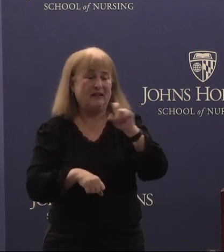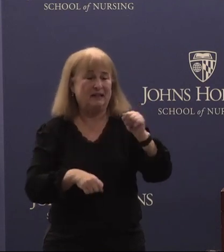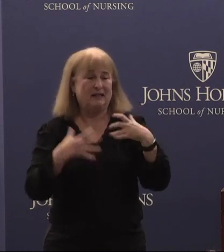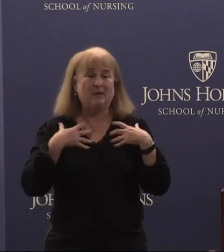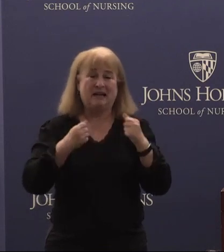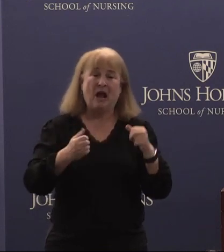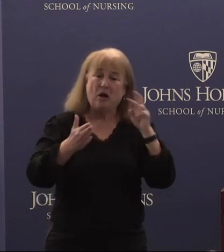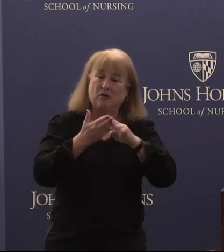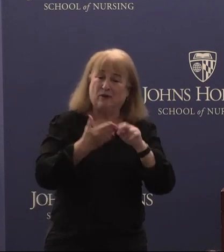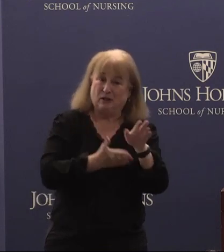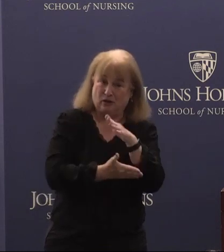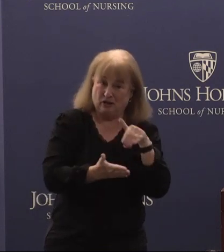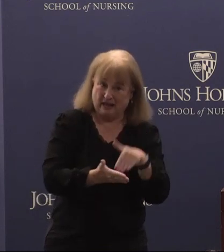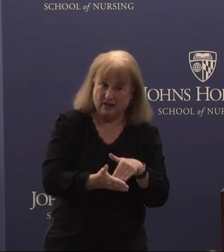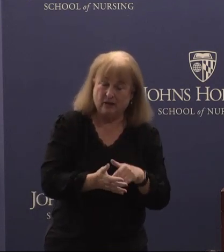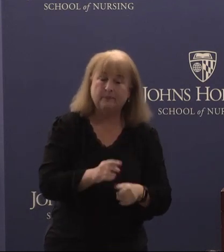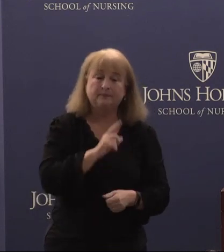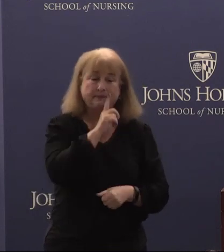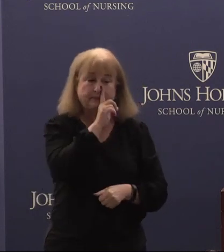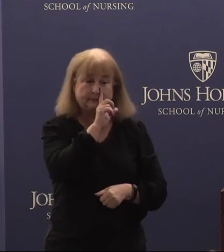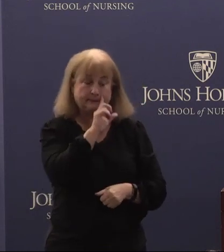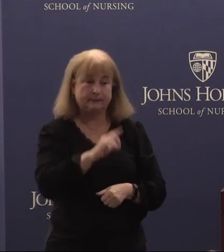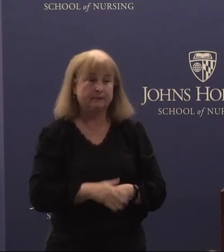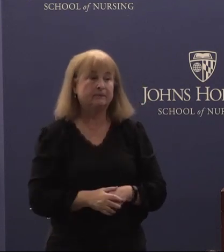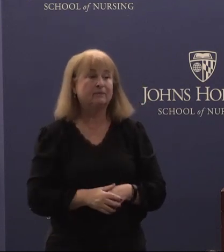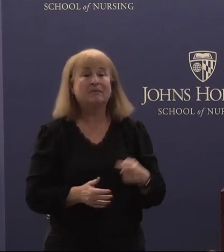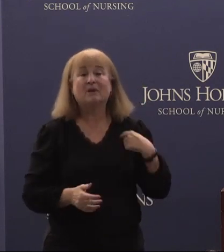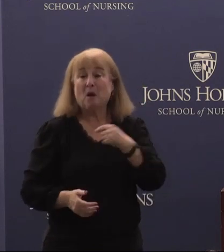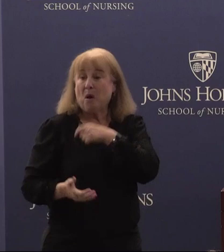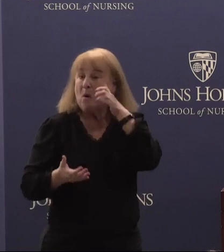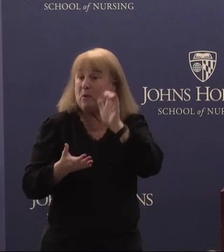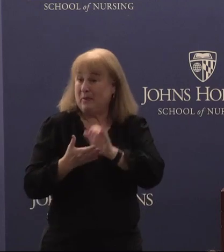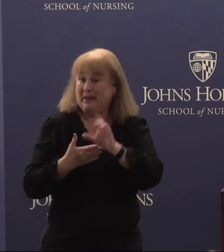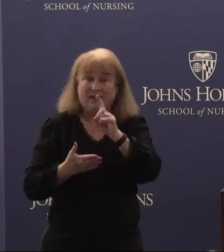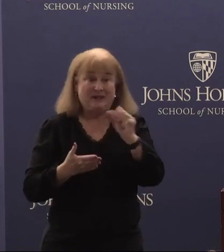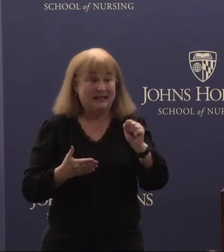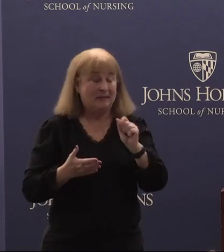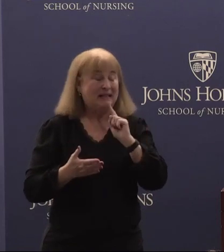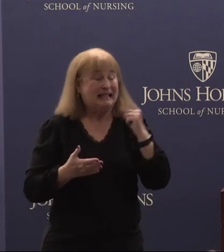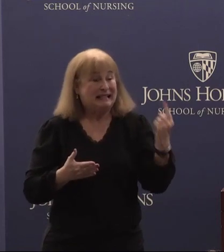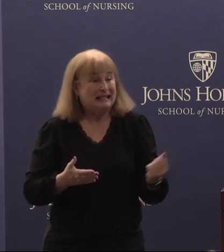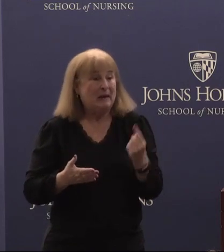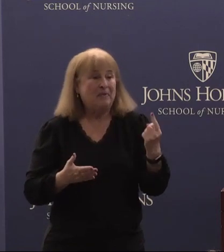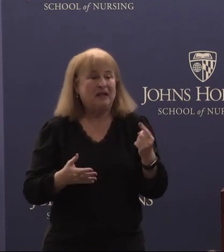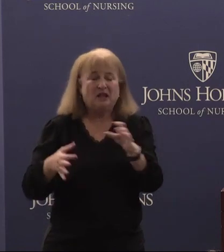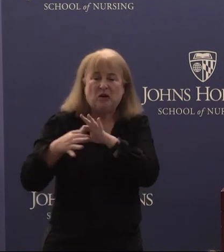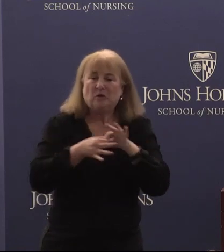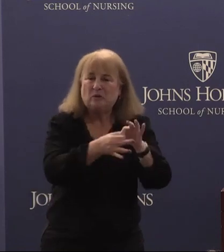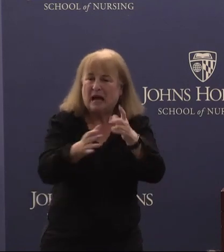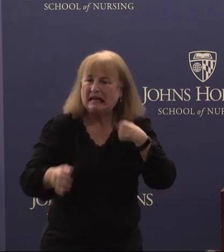research center. We believe that disability is something that unites that brings us together